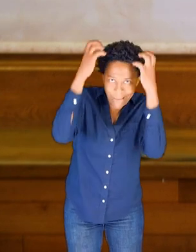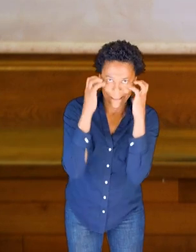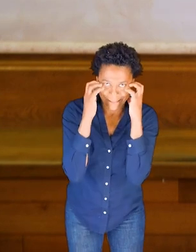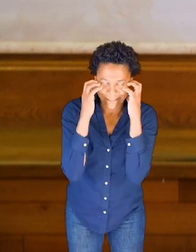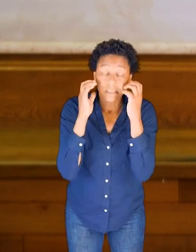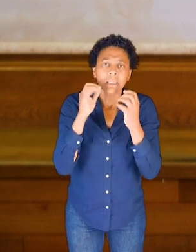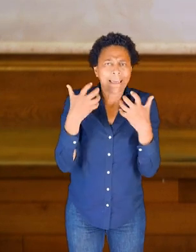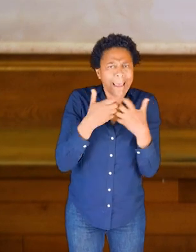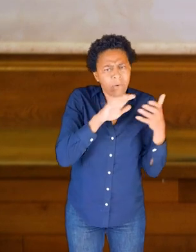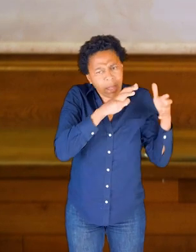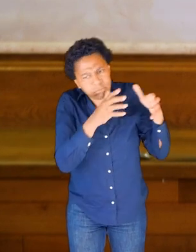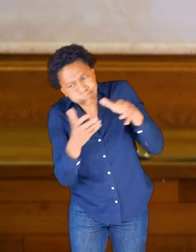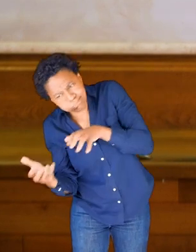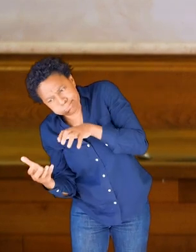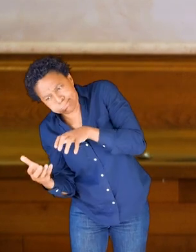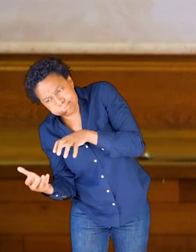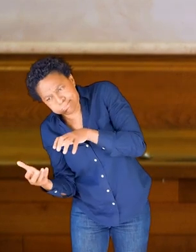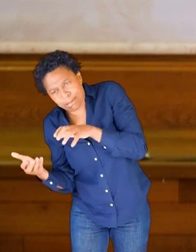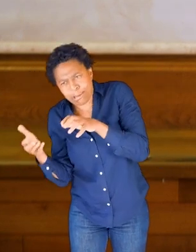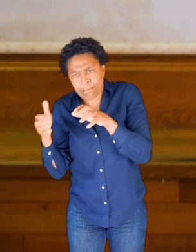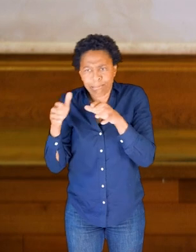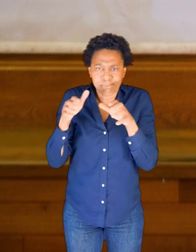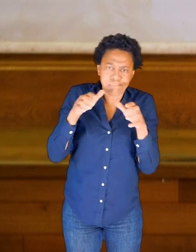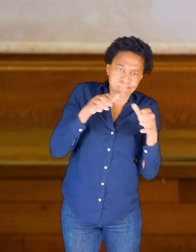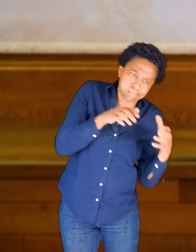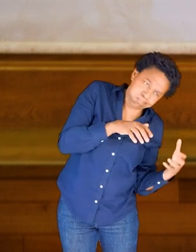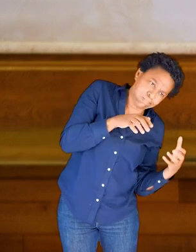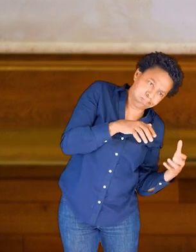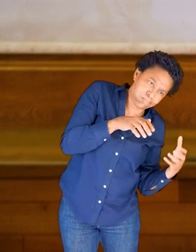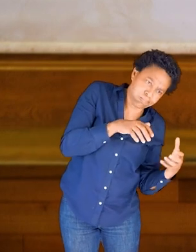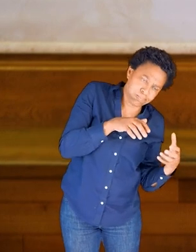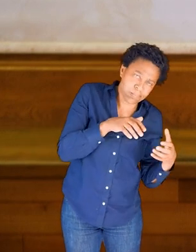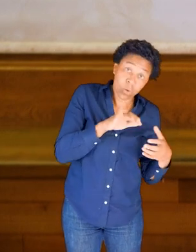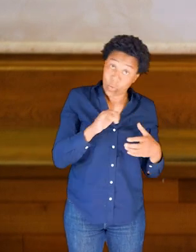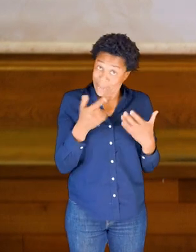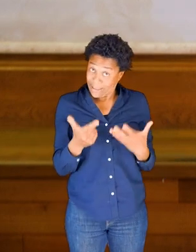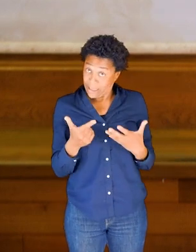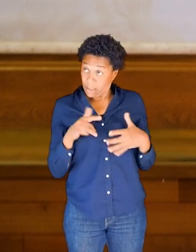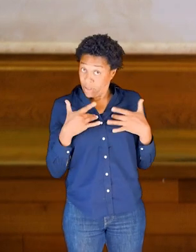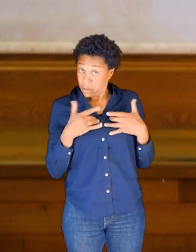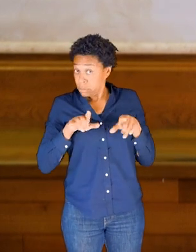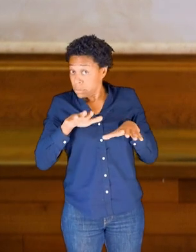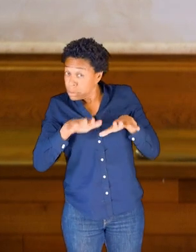So perhaps you may feel like you move similarly, or it might be a very different feeling.